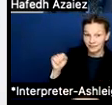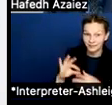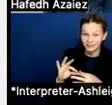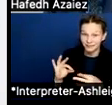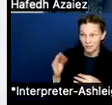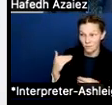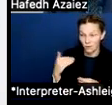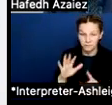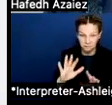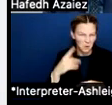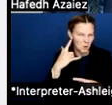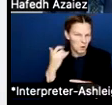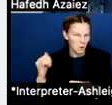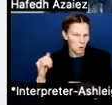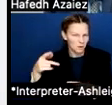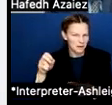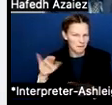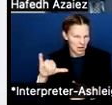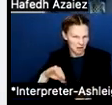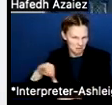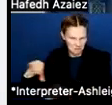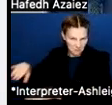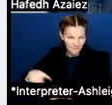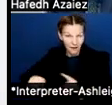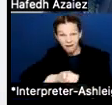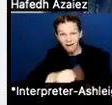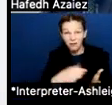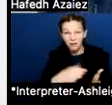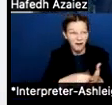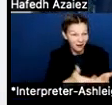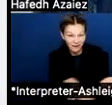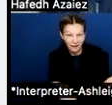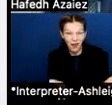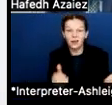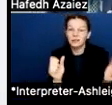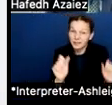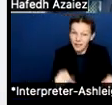I mean rest is subject to recapture, meaning more taxes doesn't mean like the state...